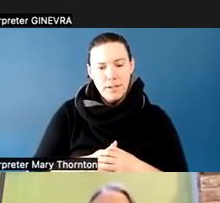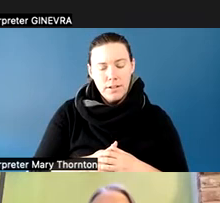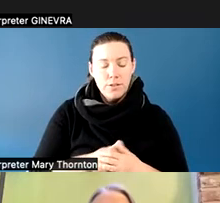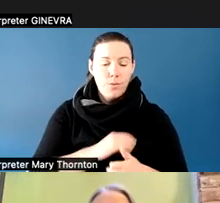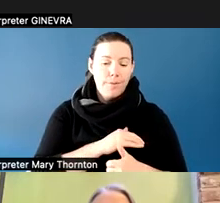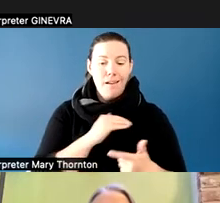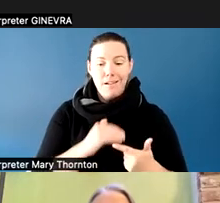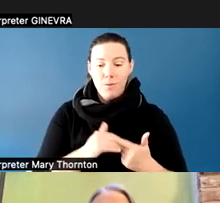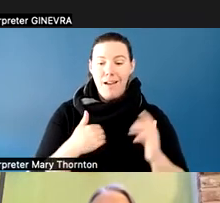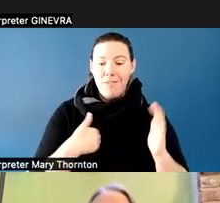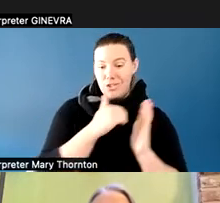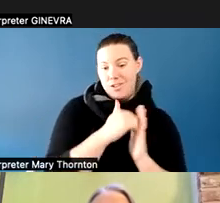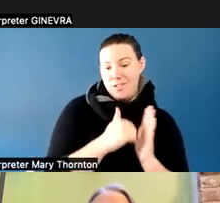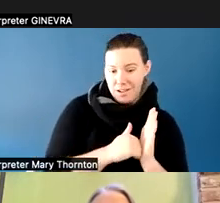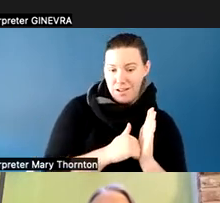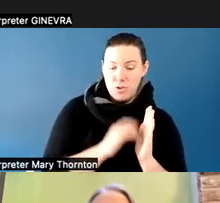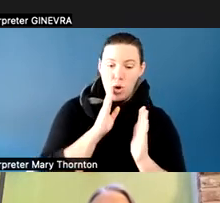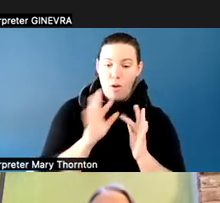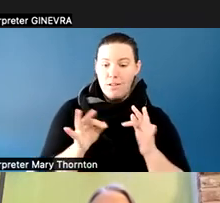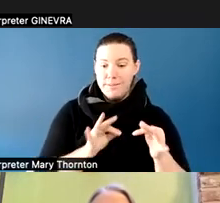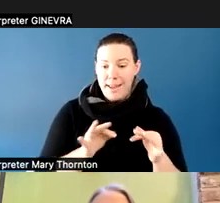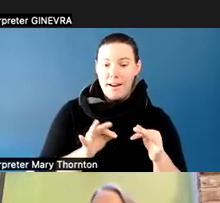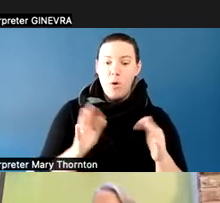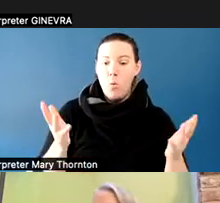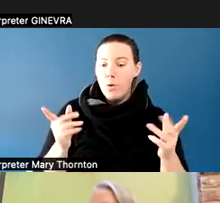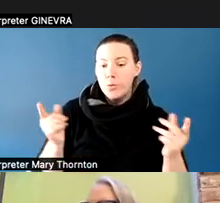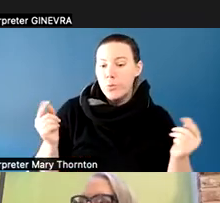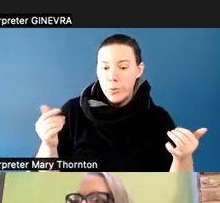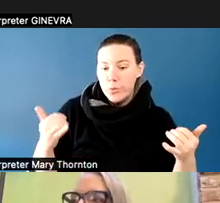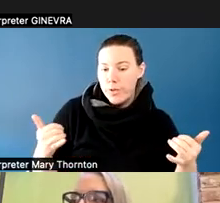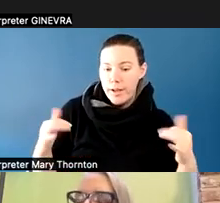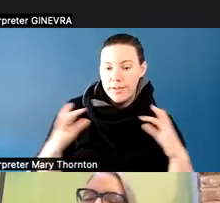whether it's going to have breakout groups, whether we'll have discussions.